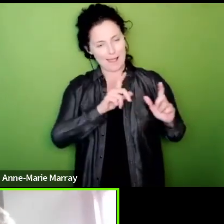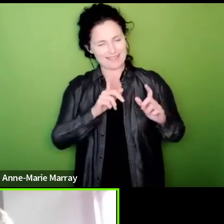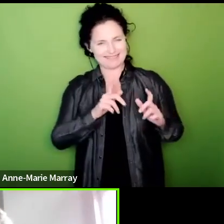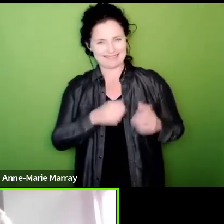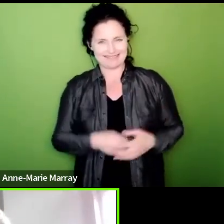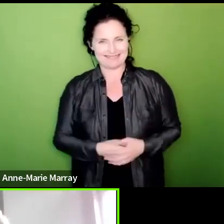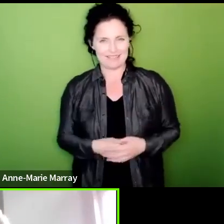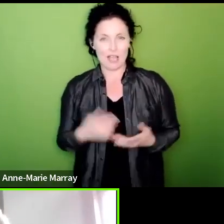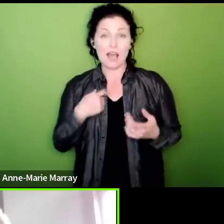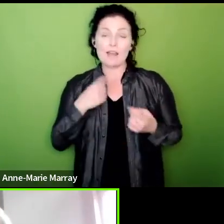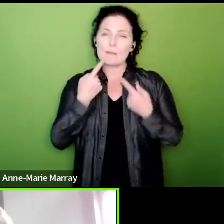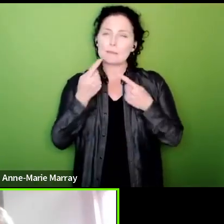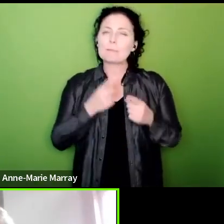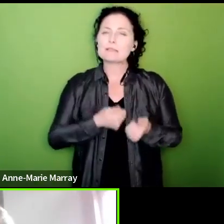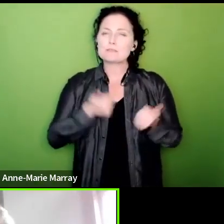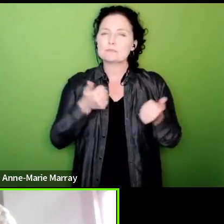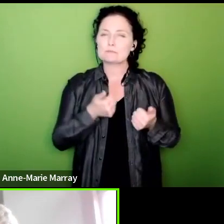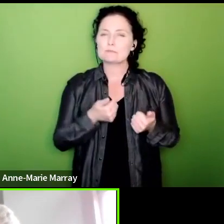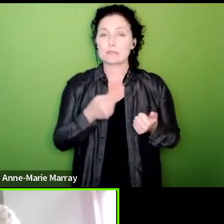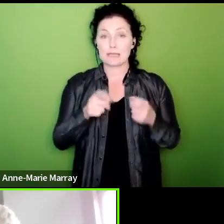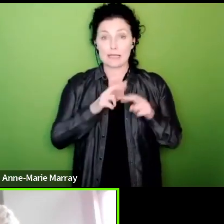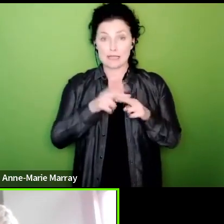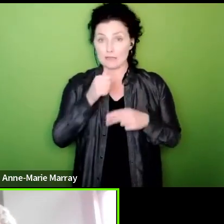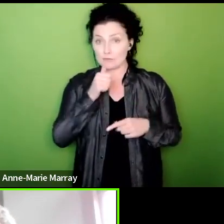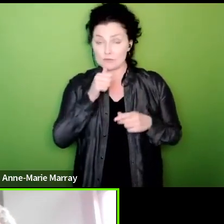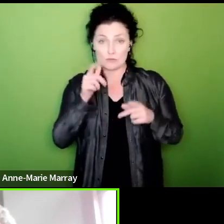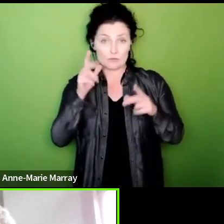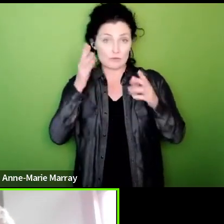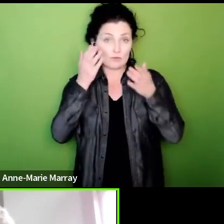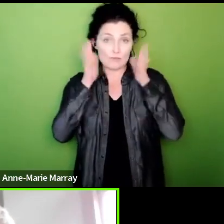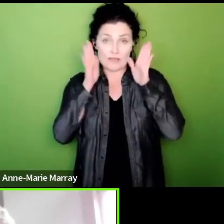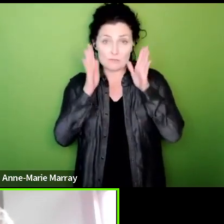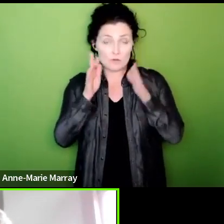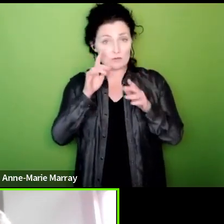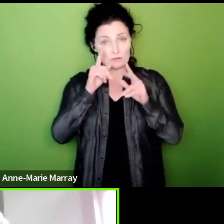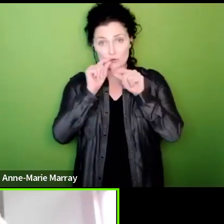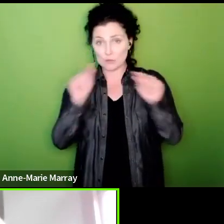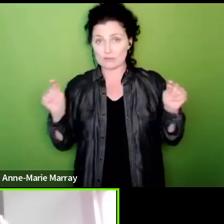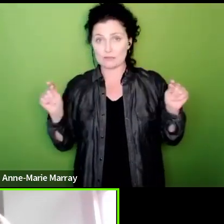there is a really good one that if people are on Facebook or Twitter what you mentioned earlier on